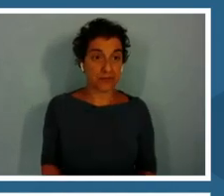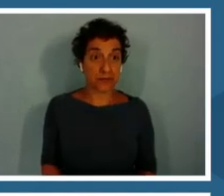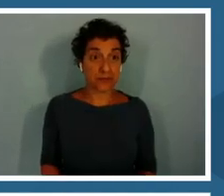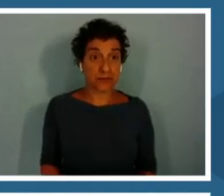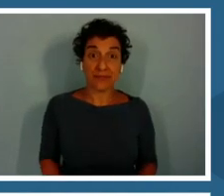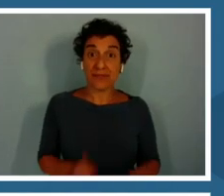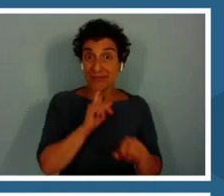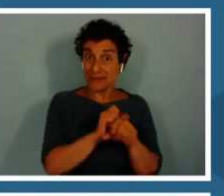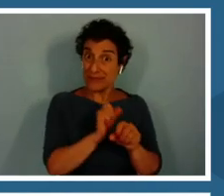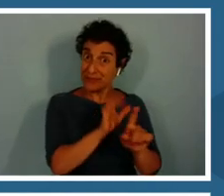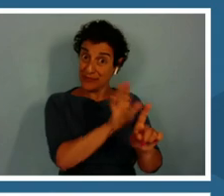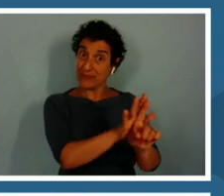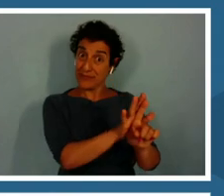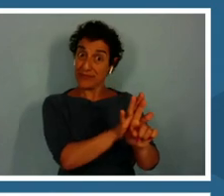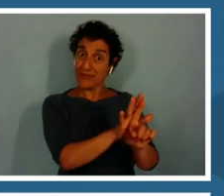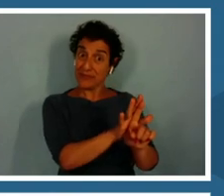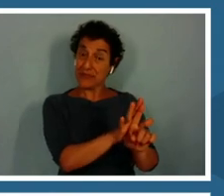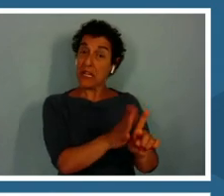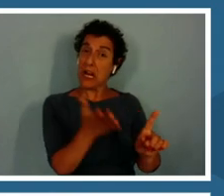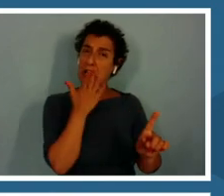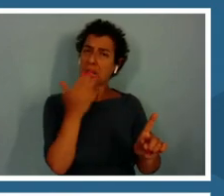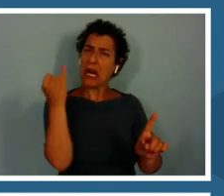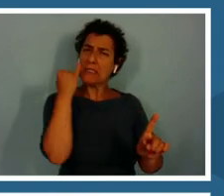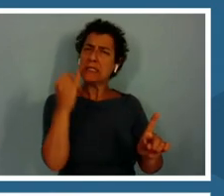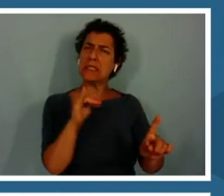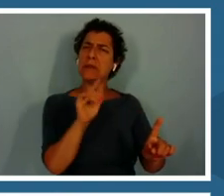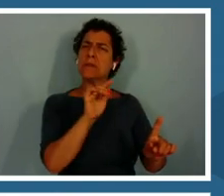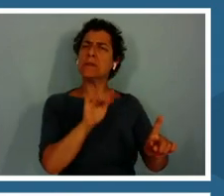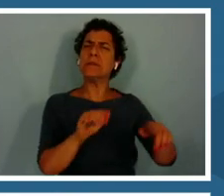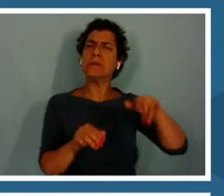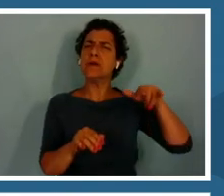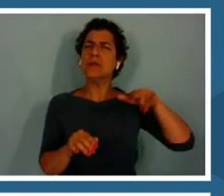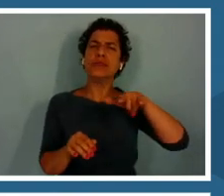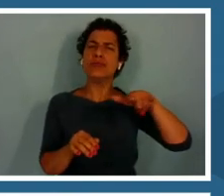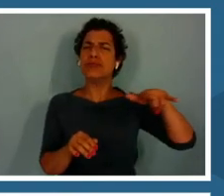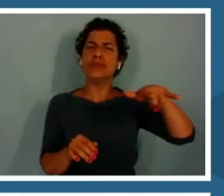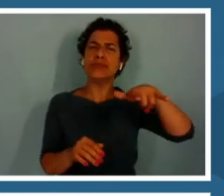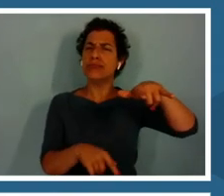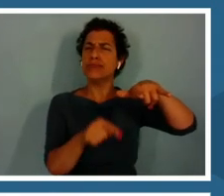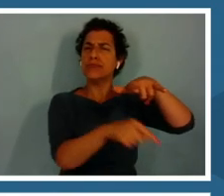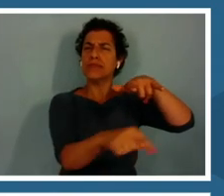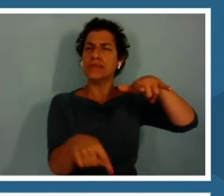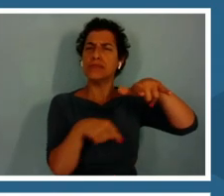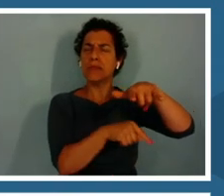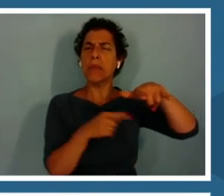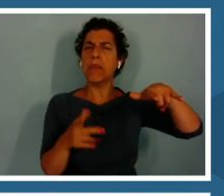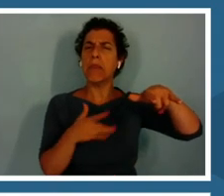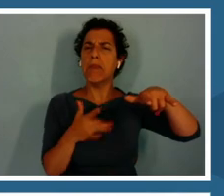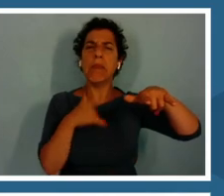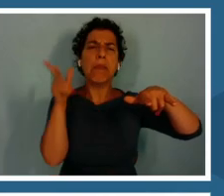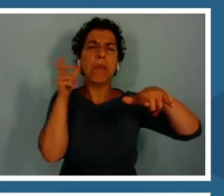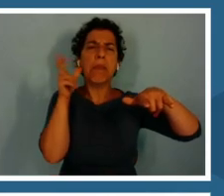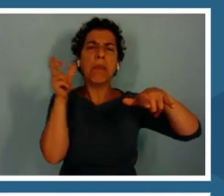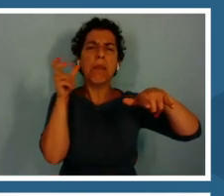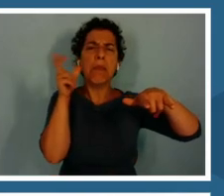They have a good idea of what praise below just by listening but by using echolocation, they know for sure.